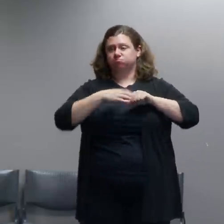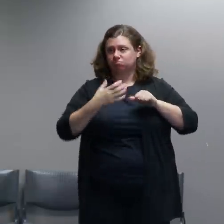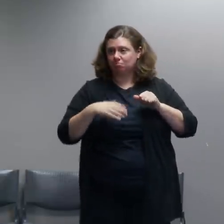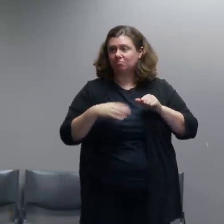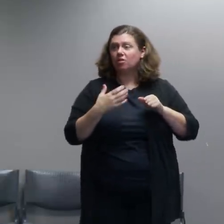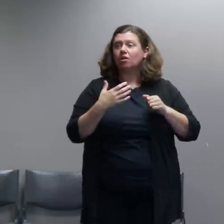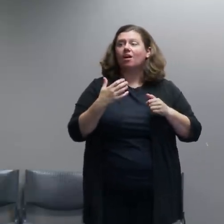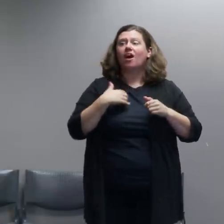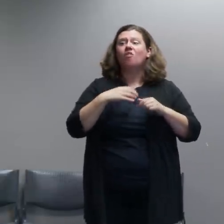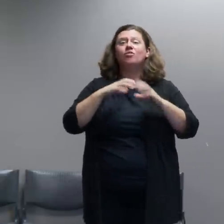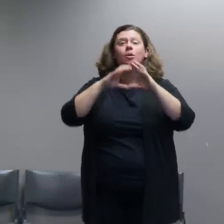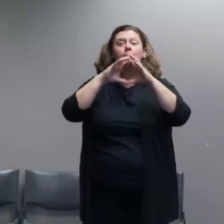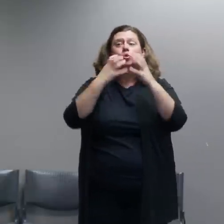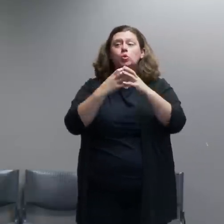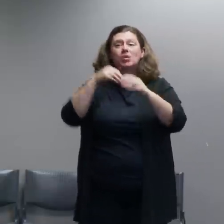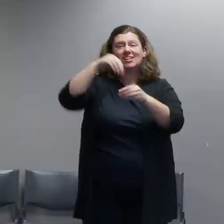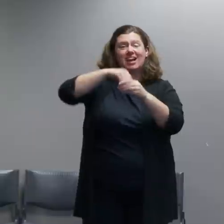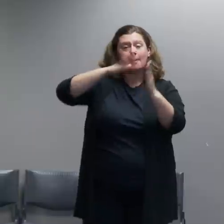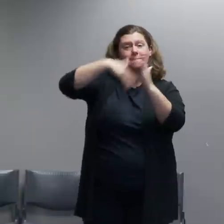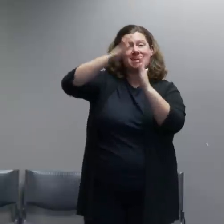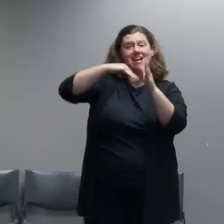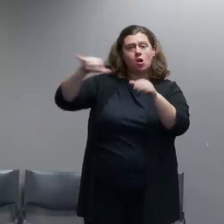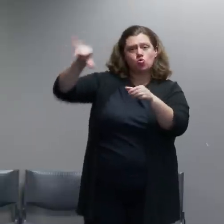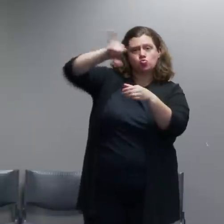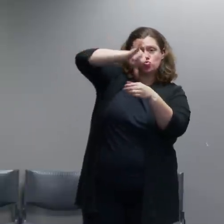those at officers trying to hit their face shields on their helmets